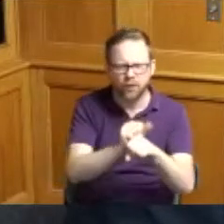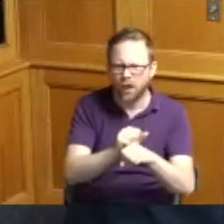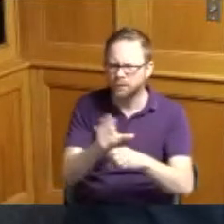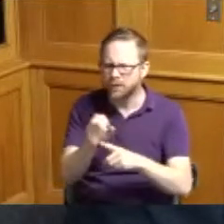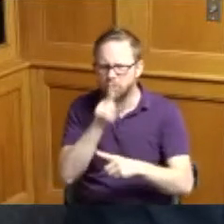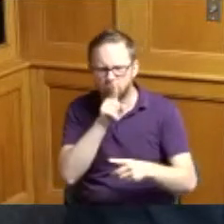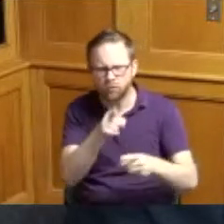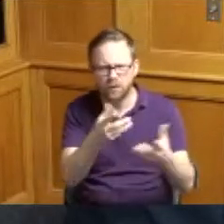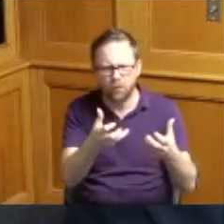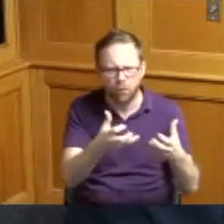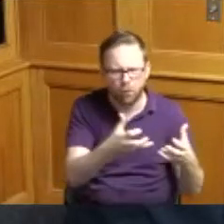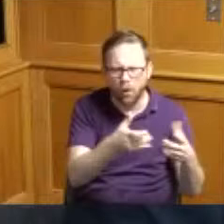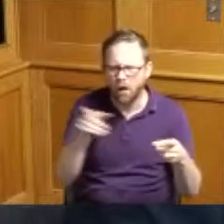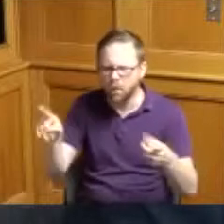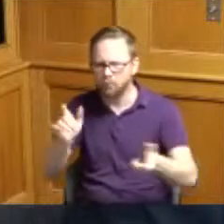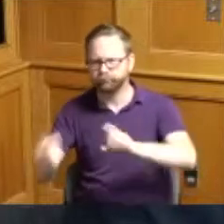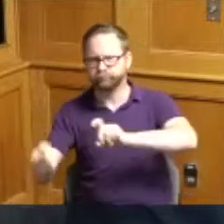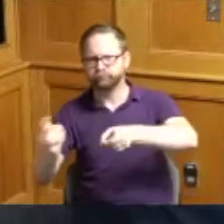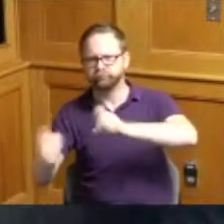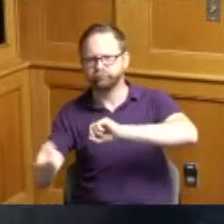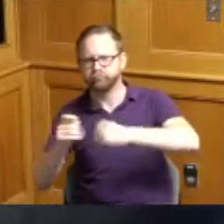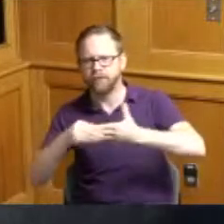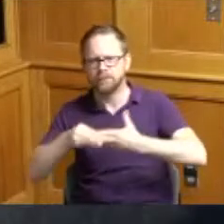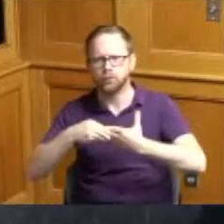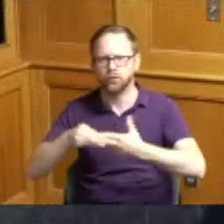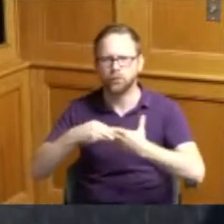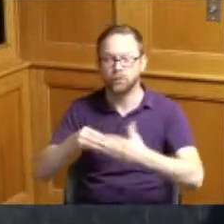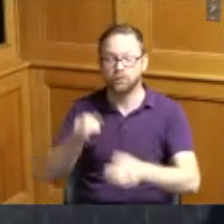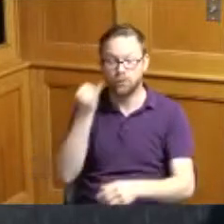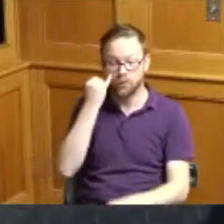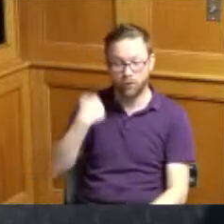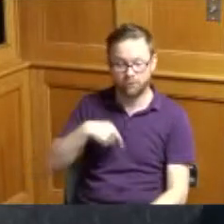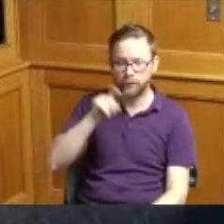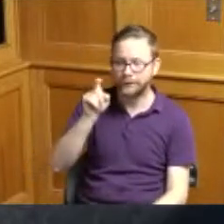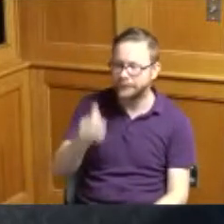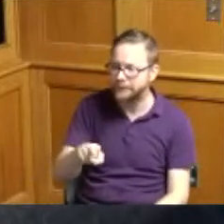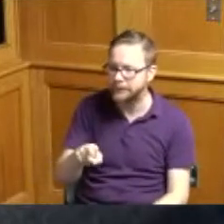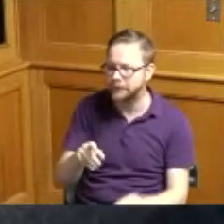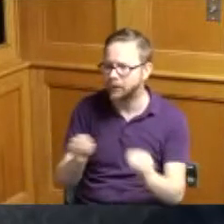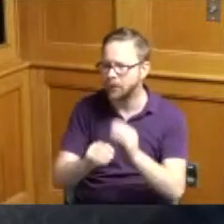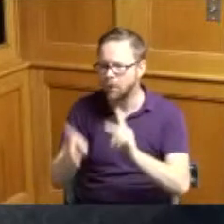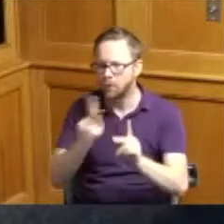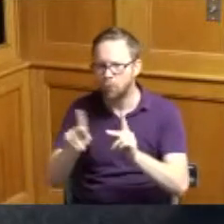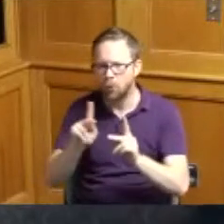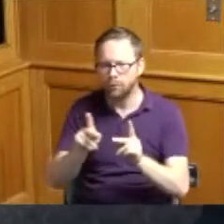they are trying to always adjust and be flexible if we need folks to go into nursing then they are